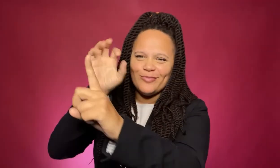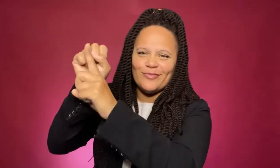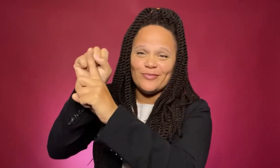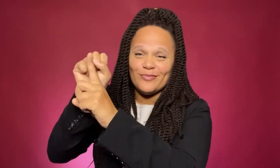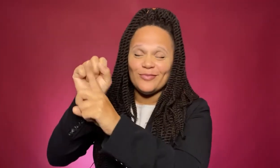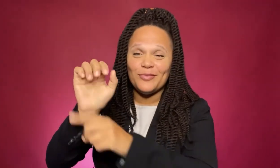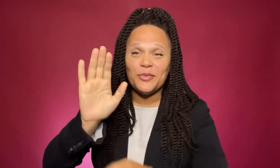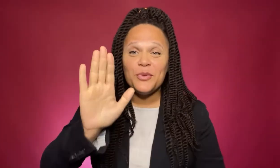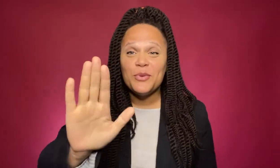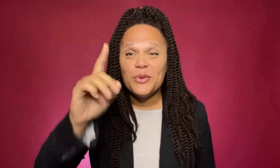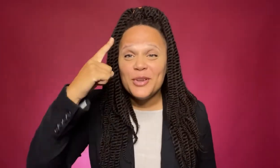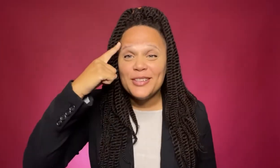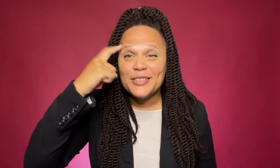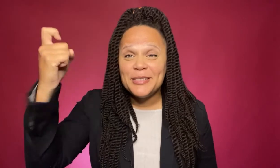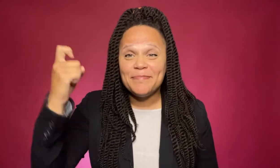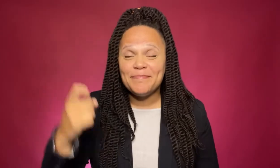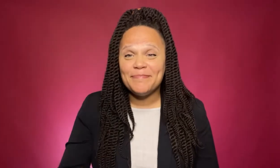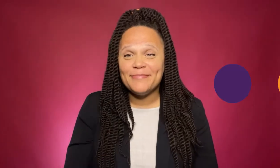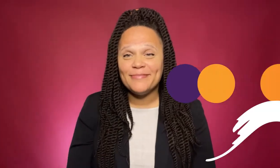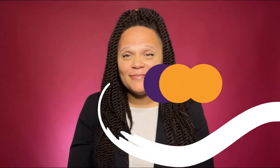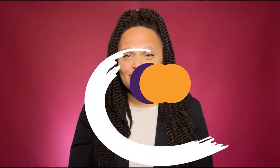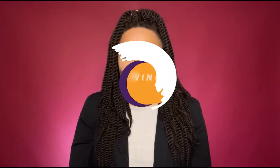dreams come true!